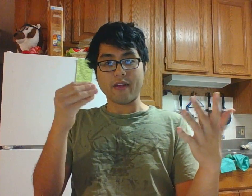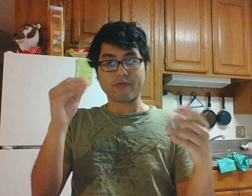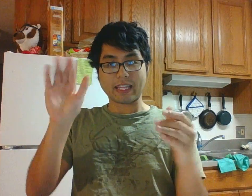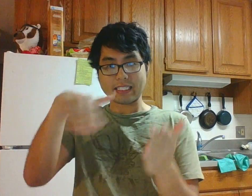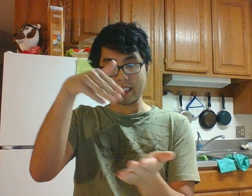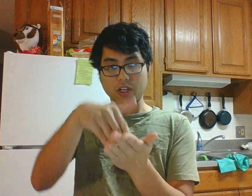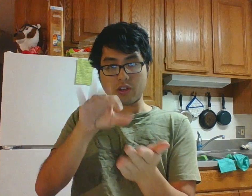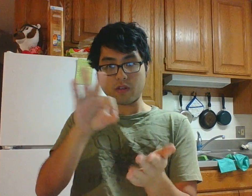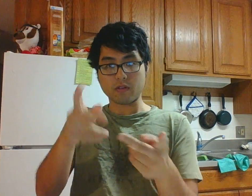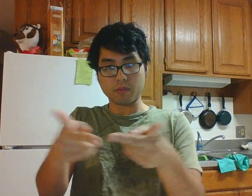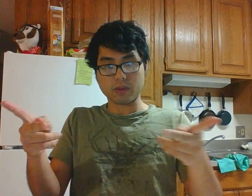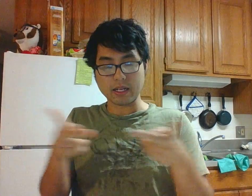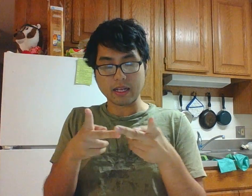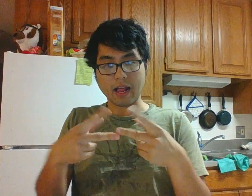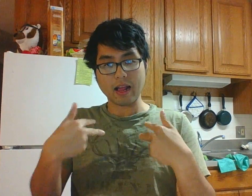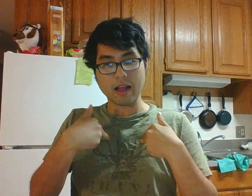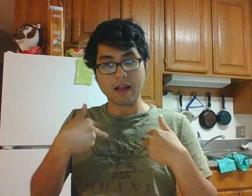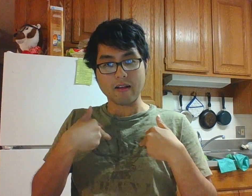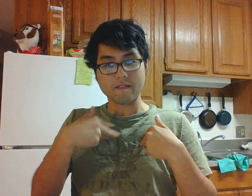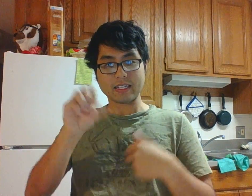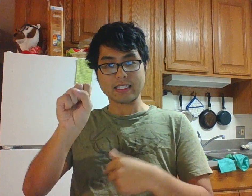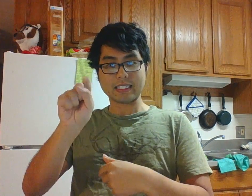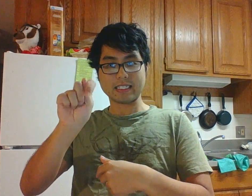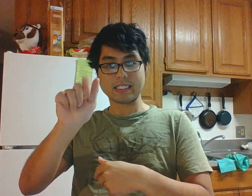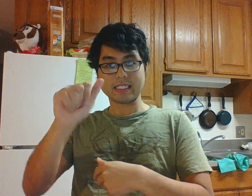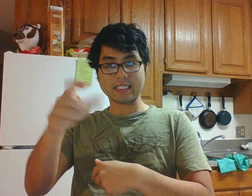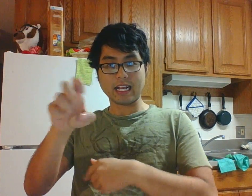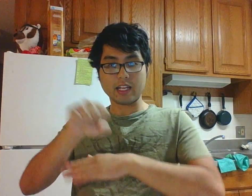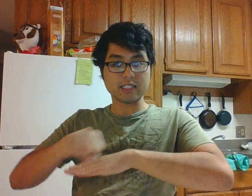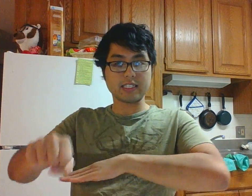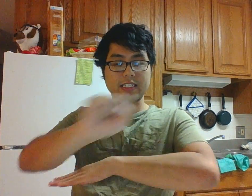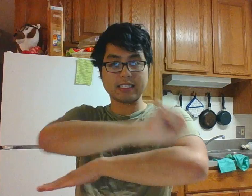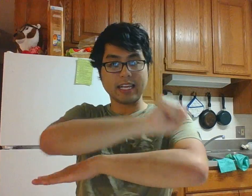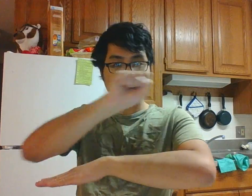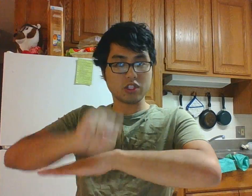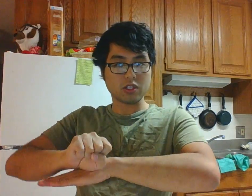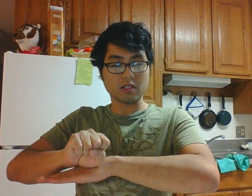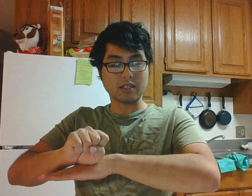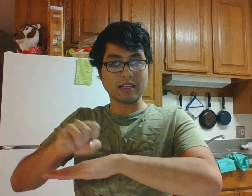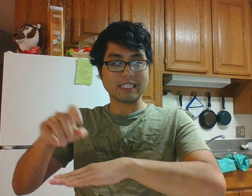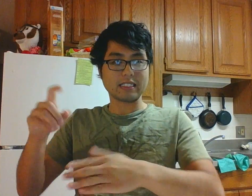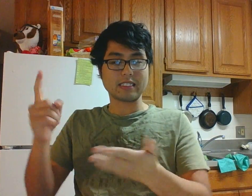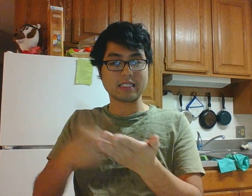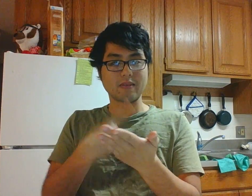and the center of place has a stage